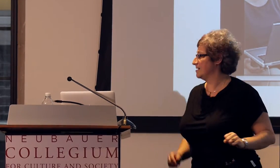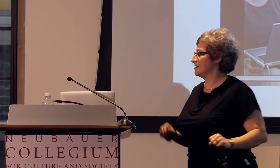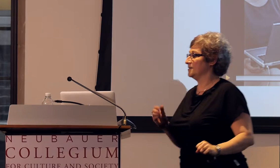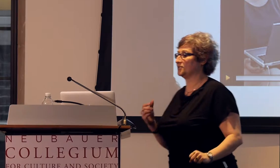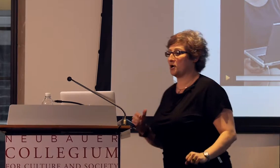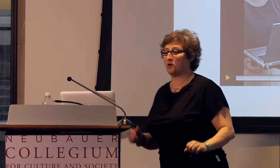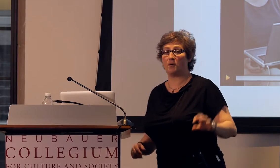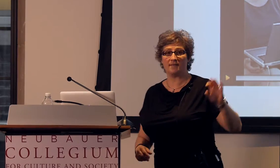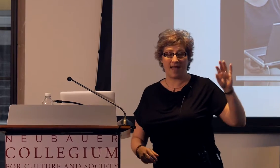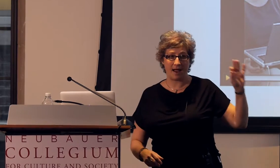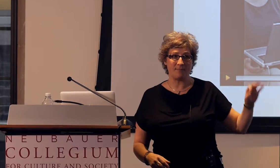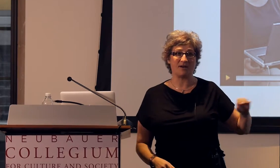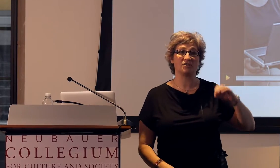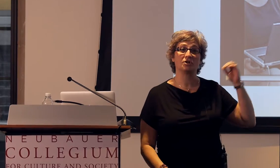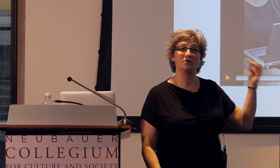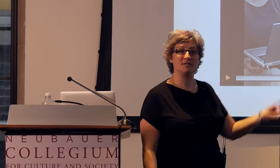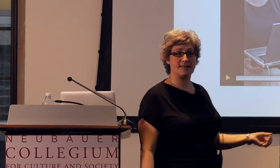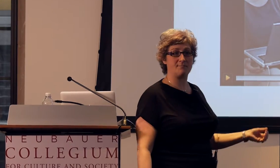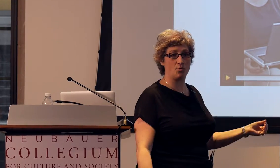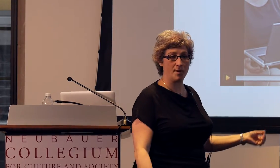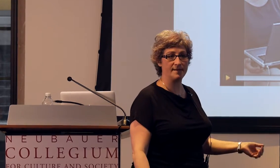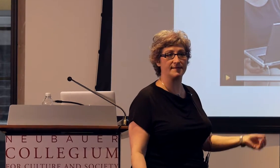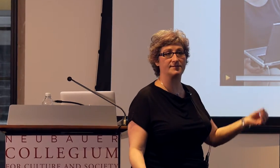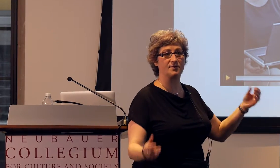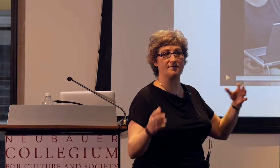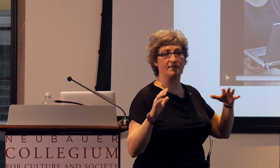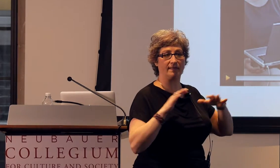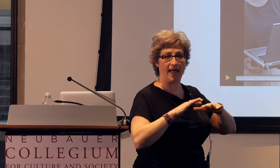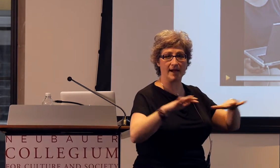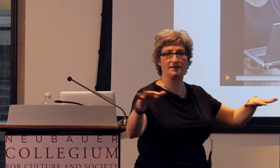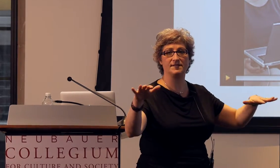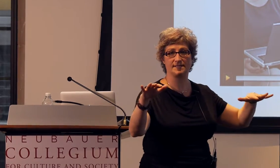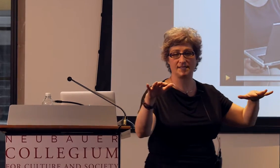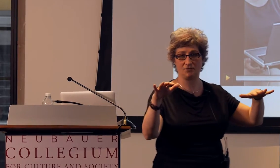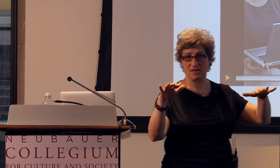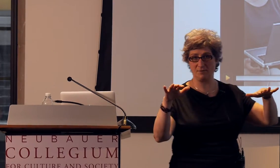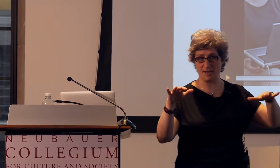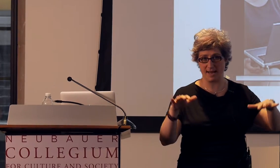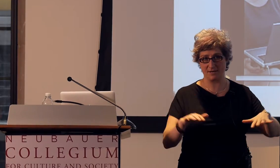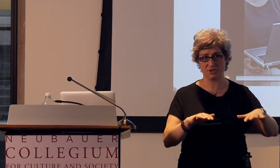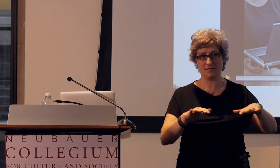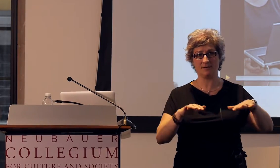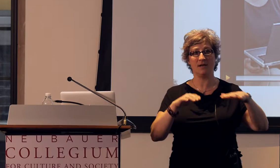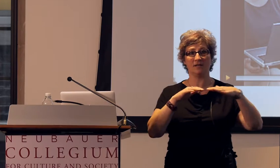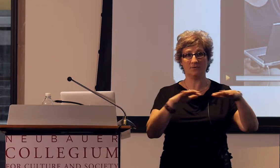So that, I'm gonna return to that point, that sort of lack of successful communication